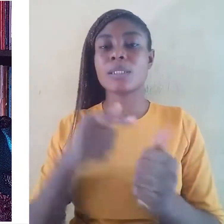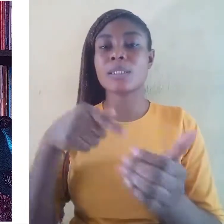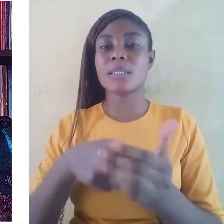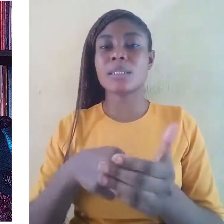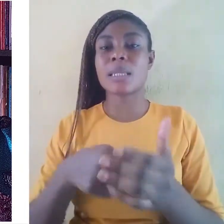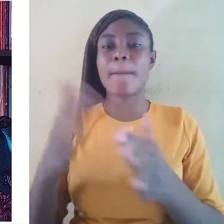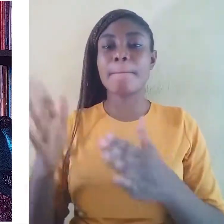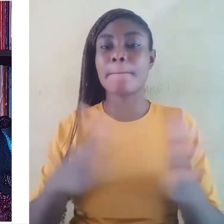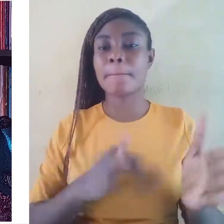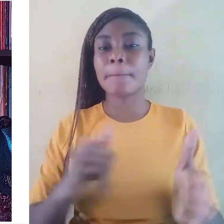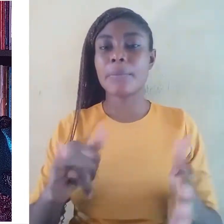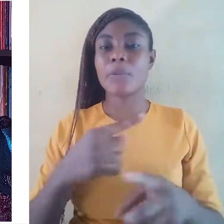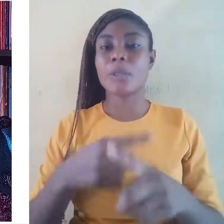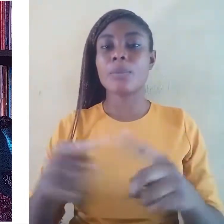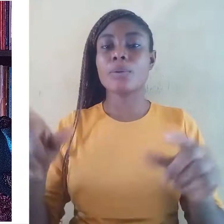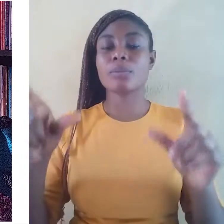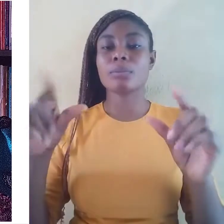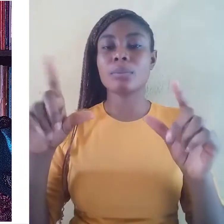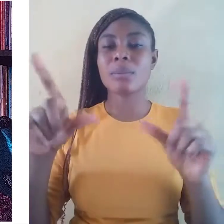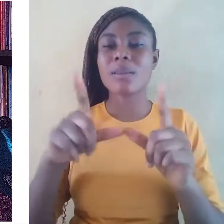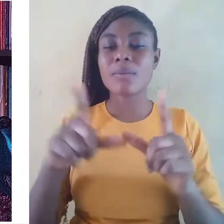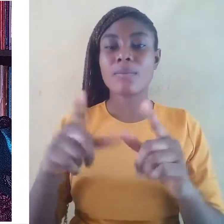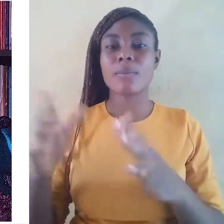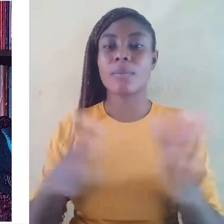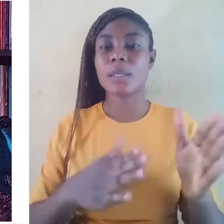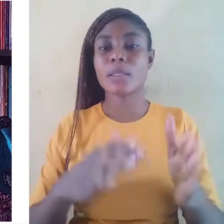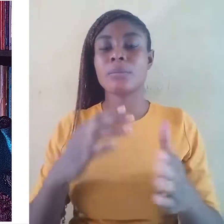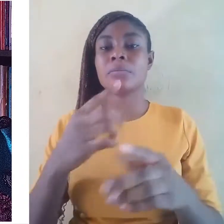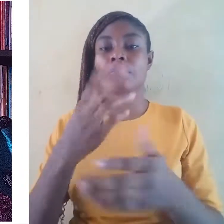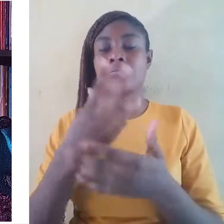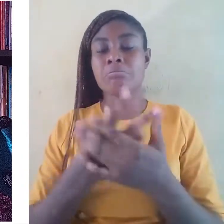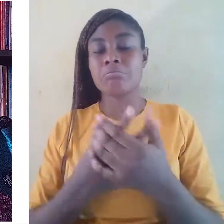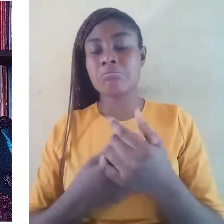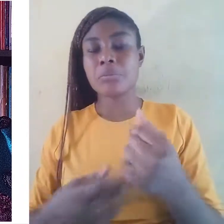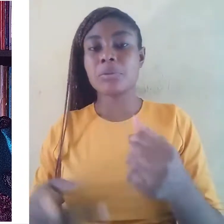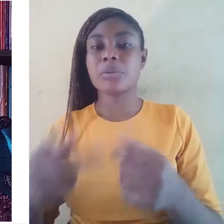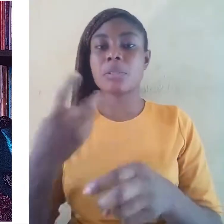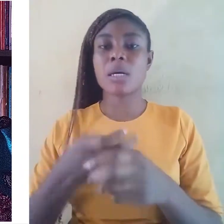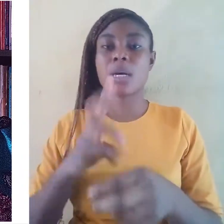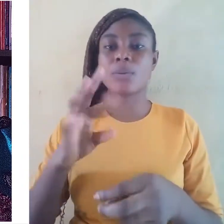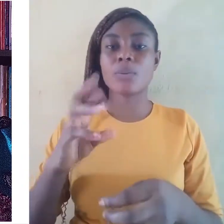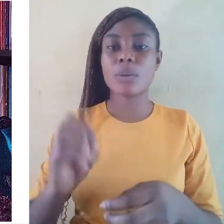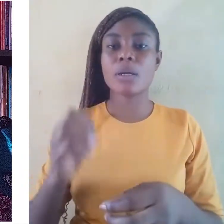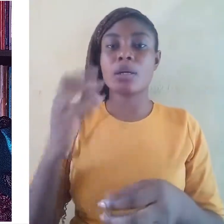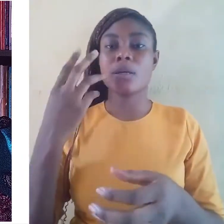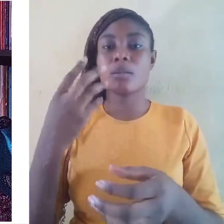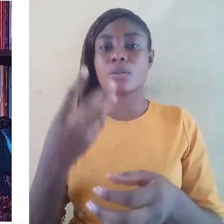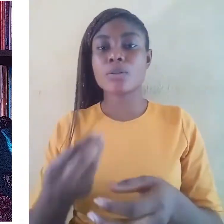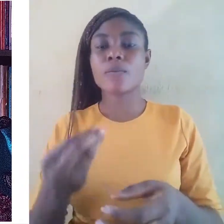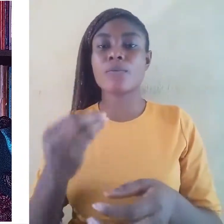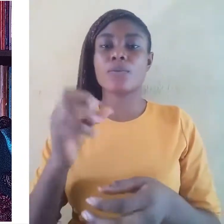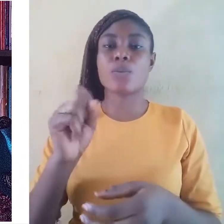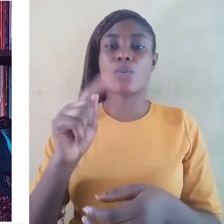We need tools, both software and hardware, for surveys, fieldwork, documentation, archiving,